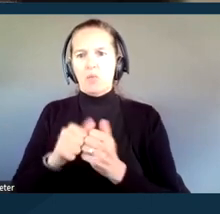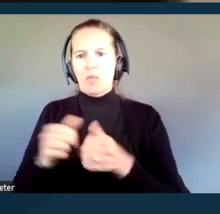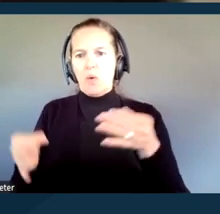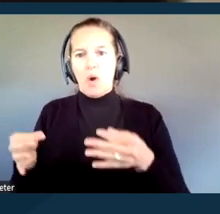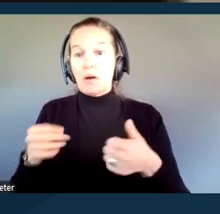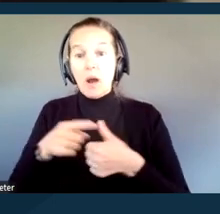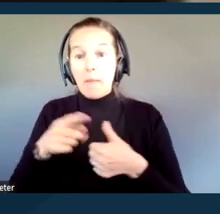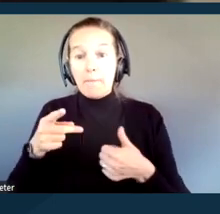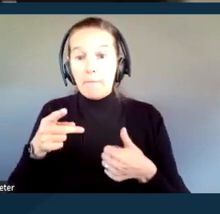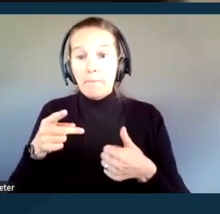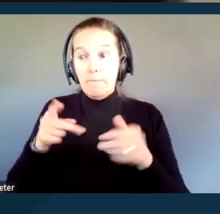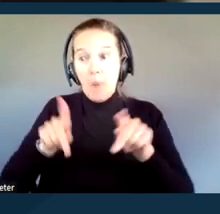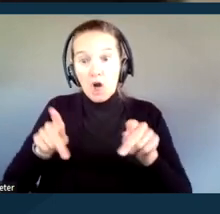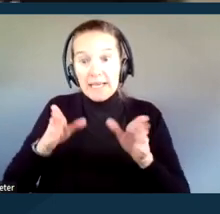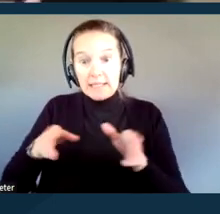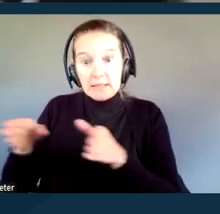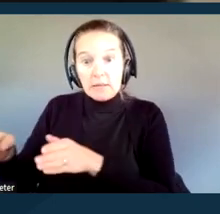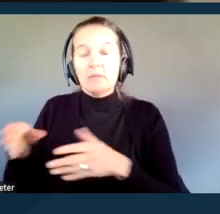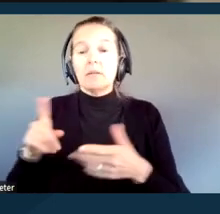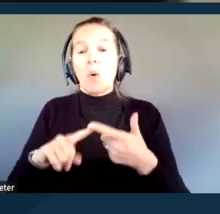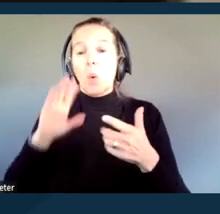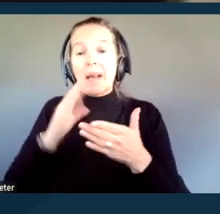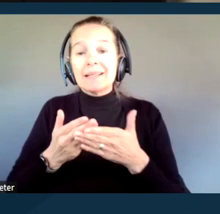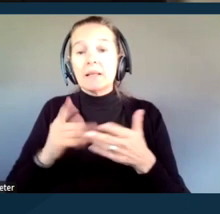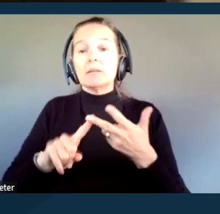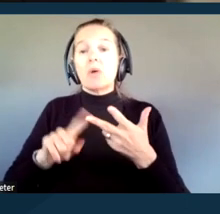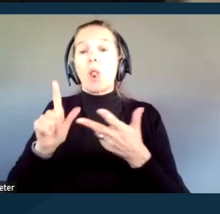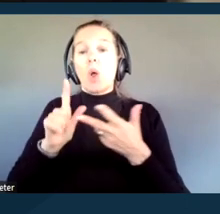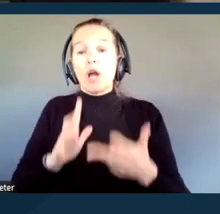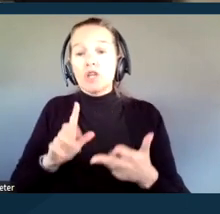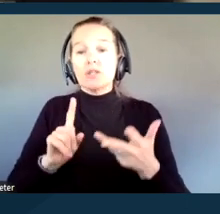witnesses, lawyers, jurors, and spectators.